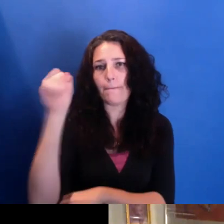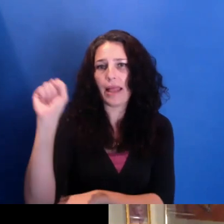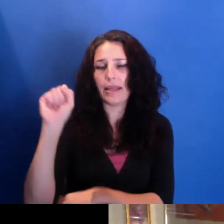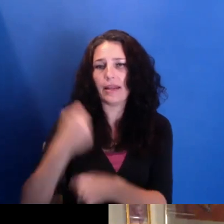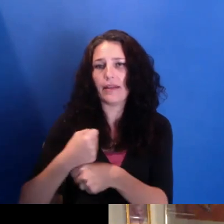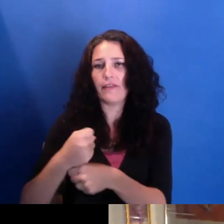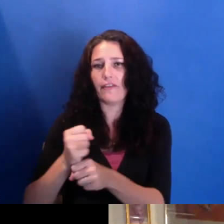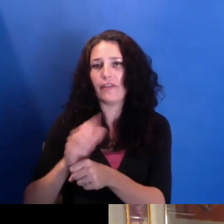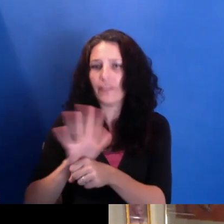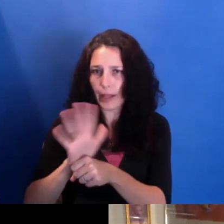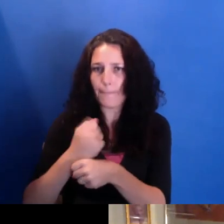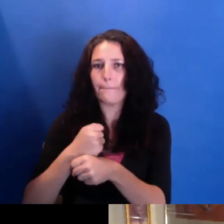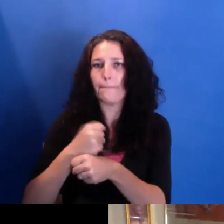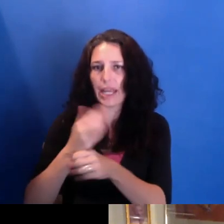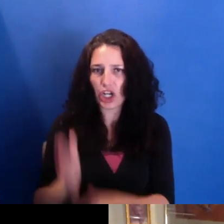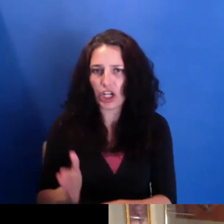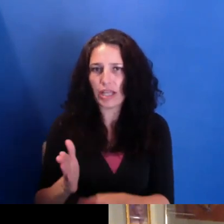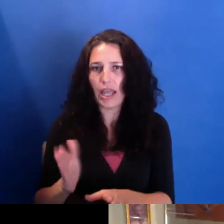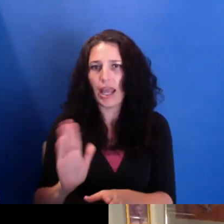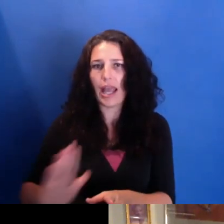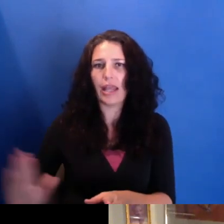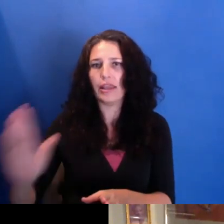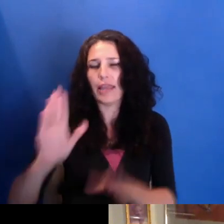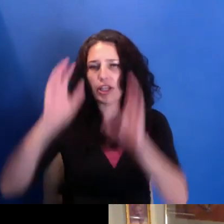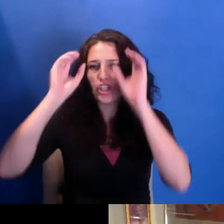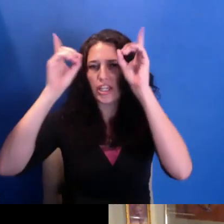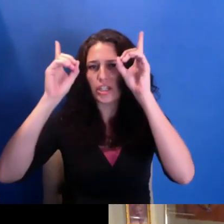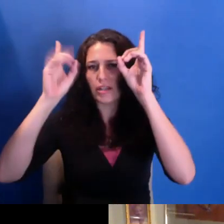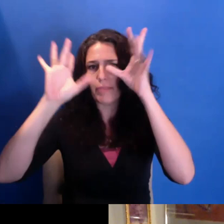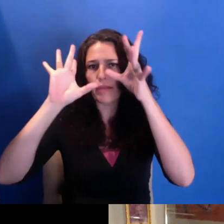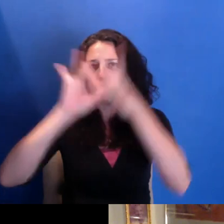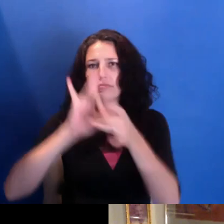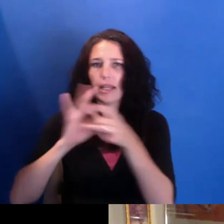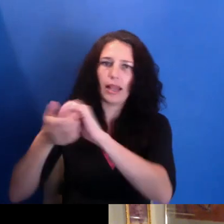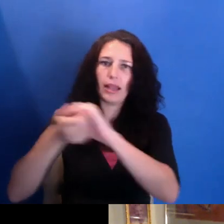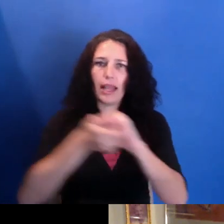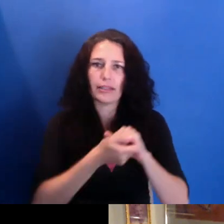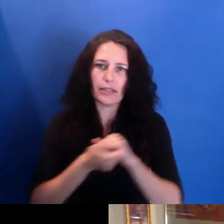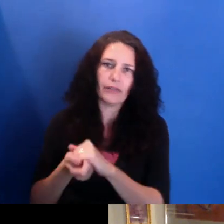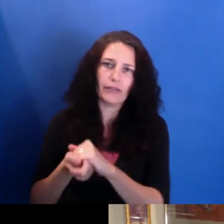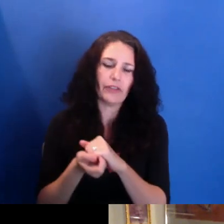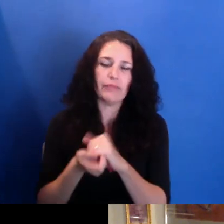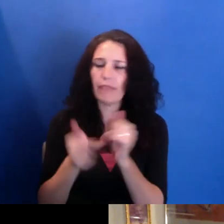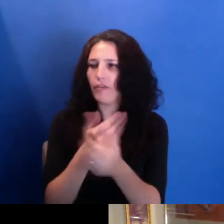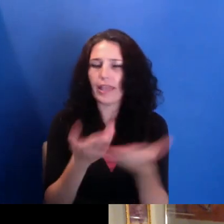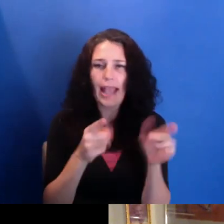the collectivity going on at UCLA at that time. And it was incredibly inspirational. So, yeah, so we're kind of looking